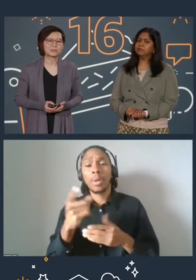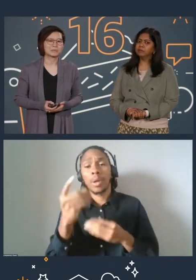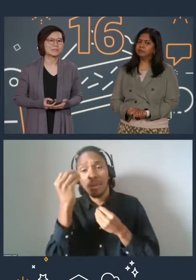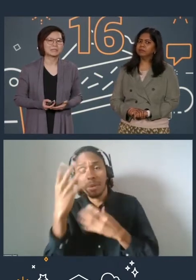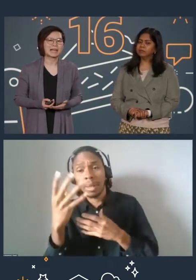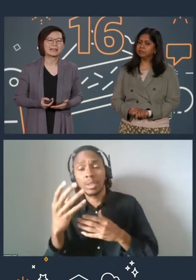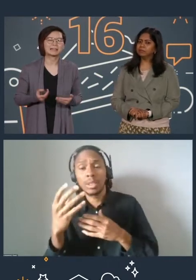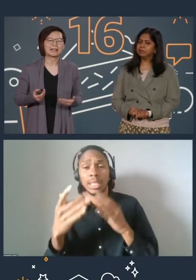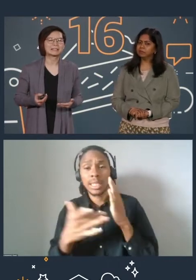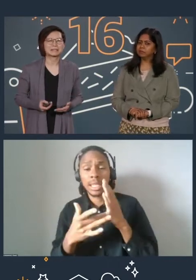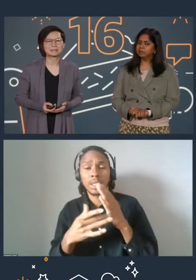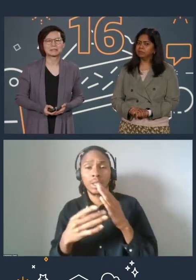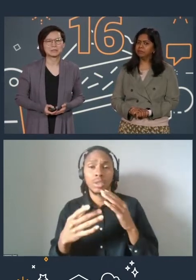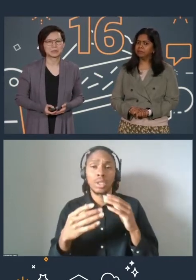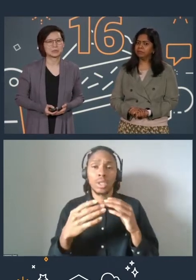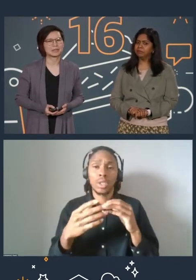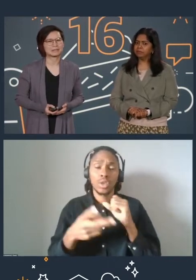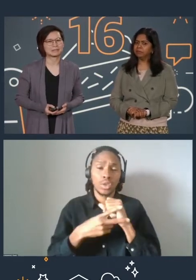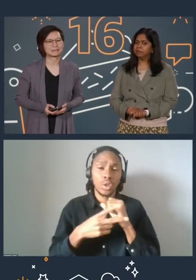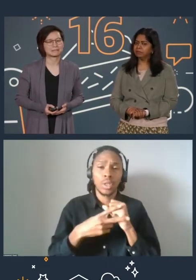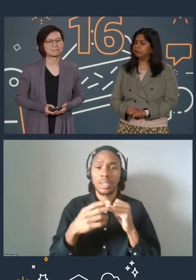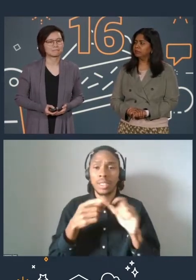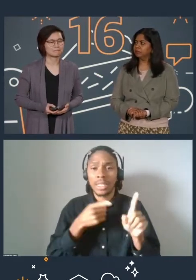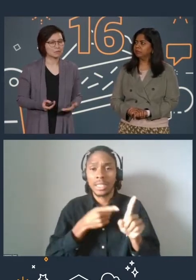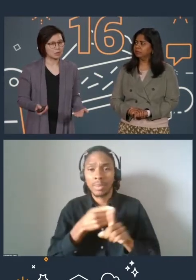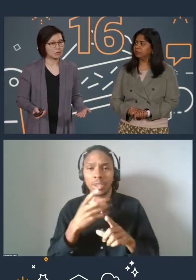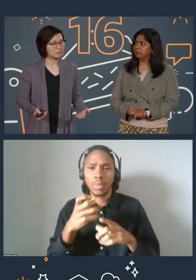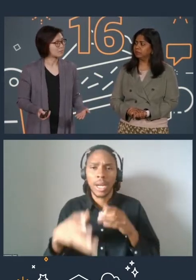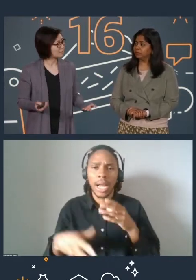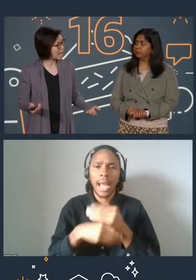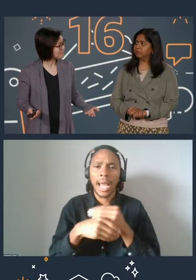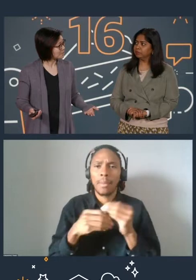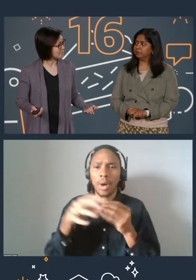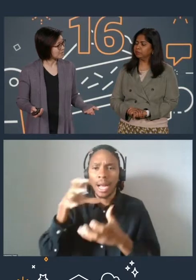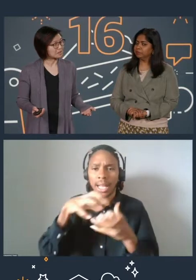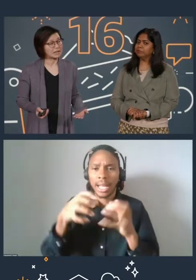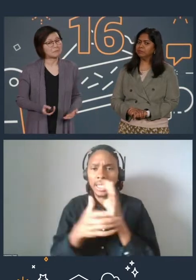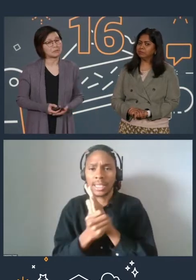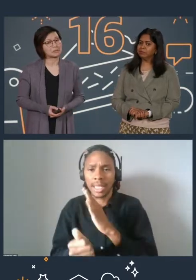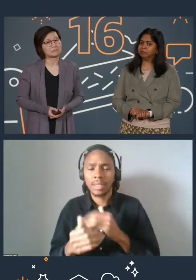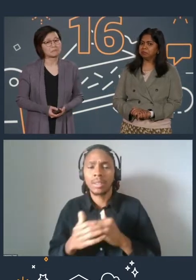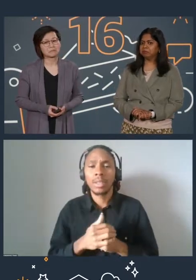who is looking to add cloud skills into your toolkit, or perhaps you're a seasoned cloud builder